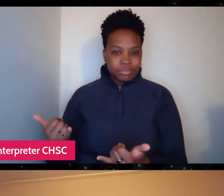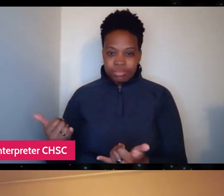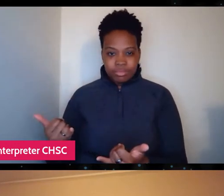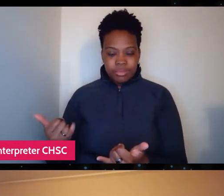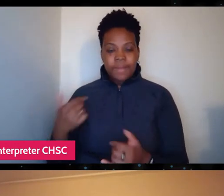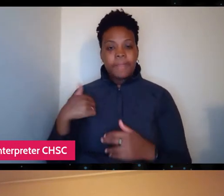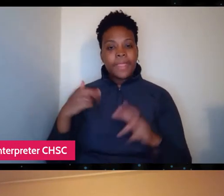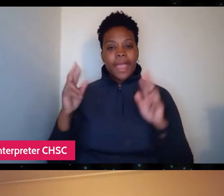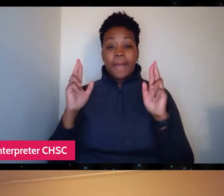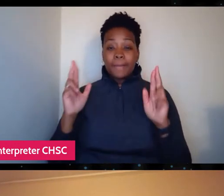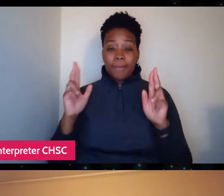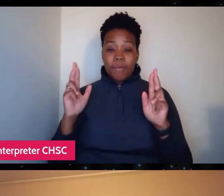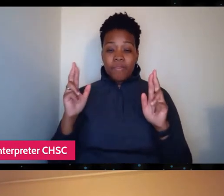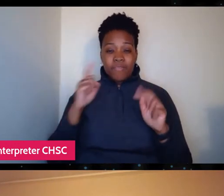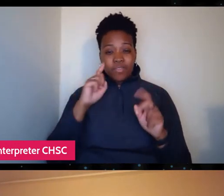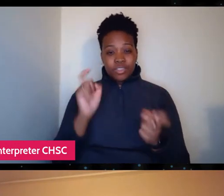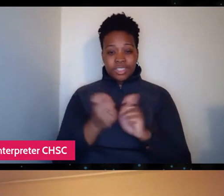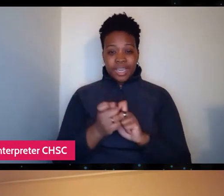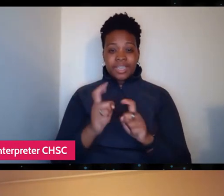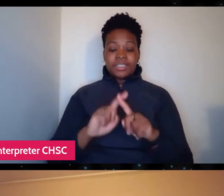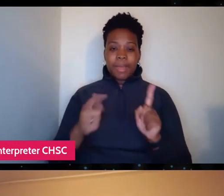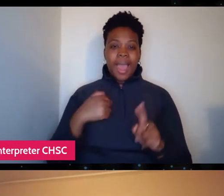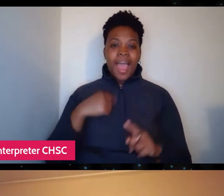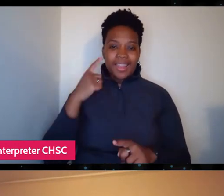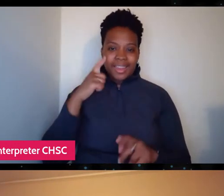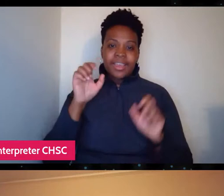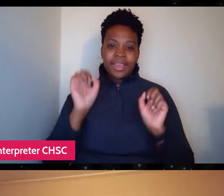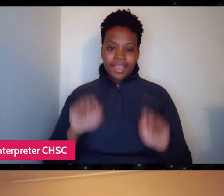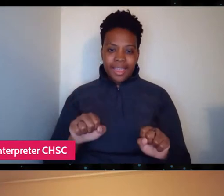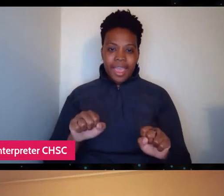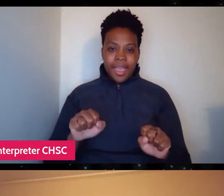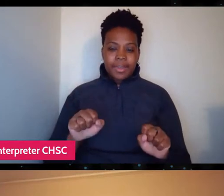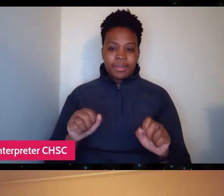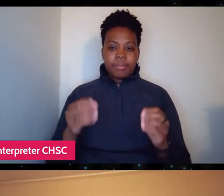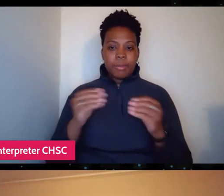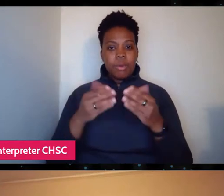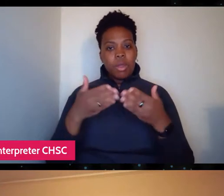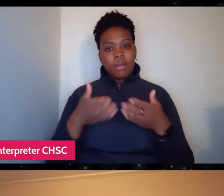But yeah, I think it can be done on a kind of broad, broad consensus basis.